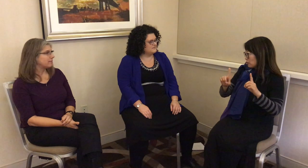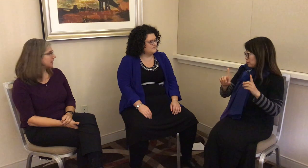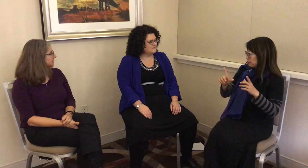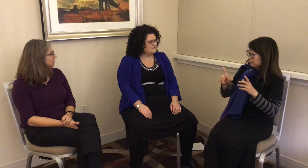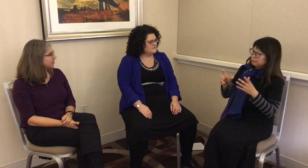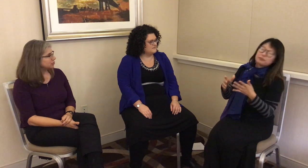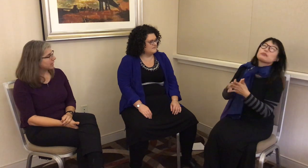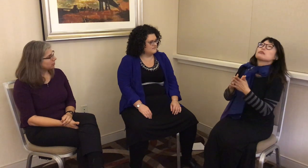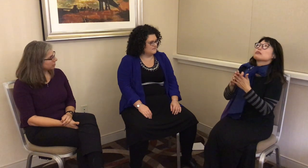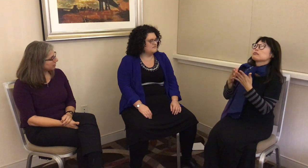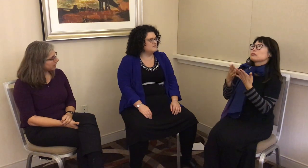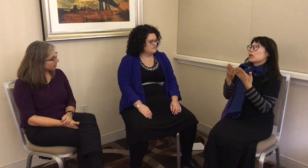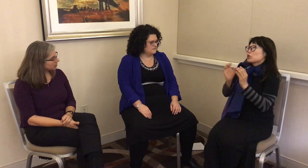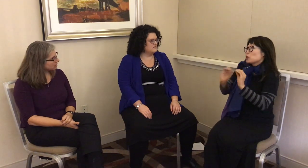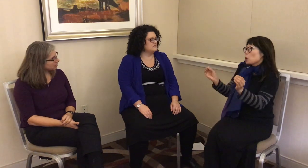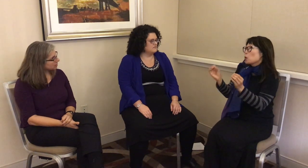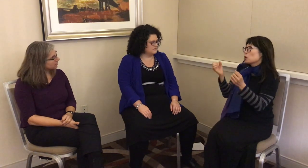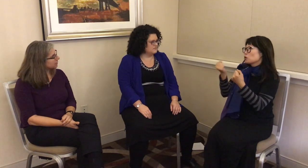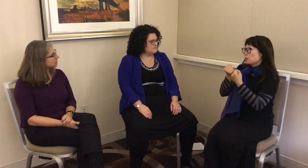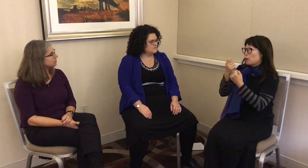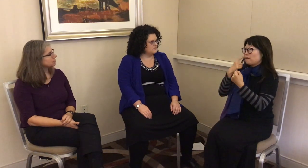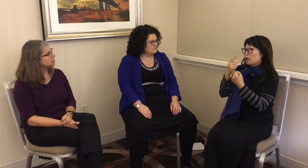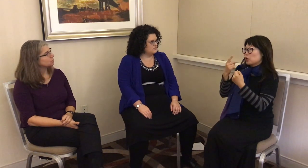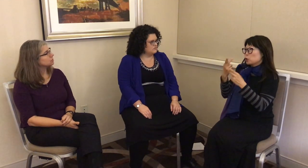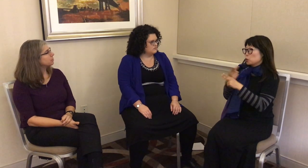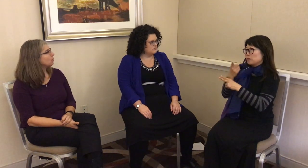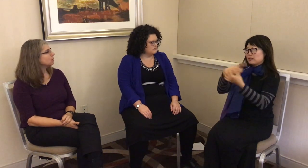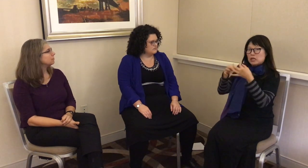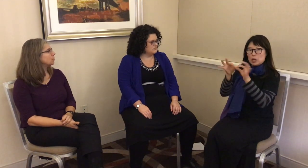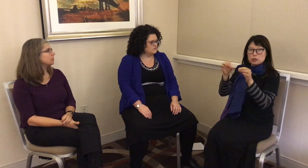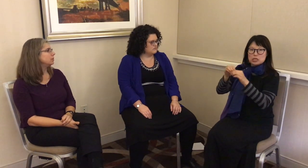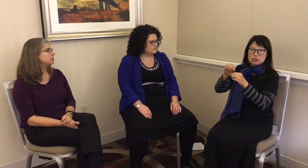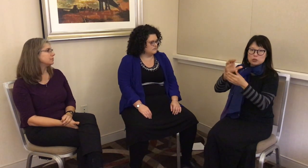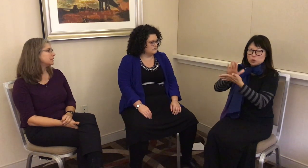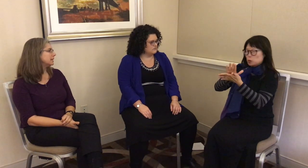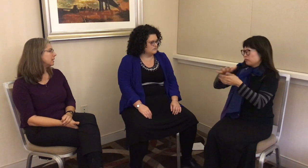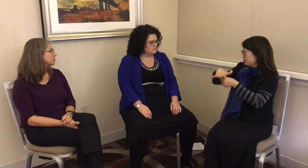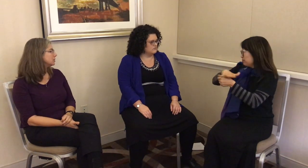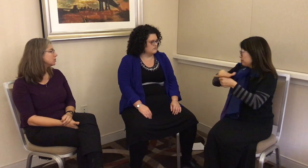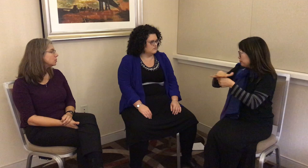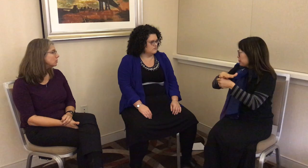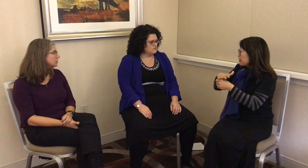have access to education there. There’s no support for a use of sign language in schools